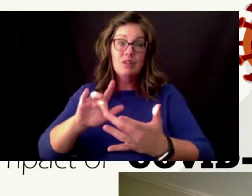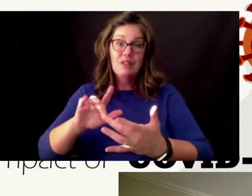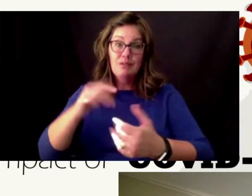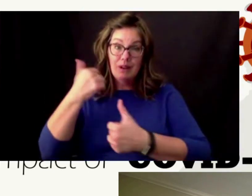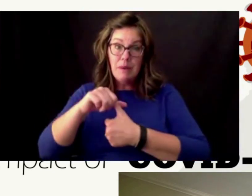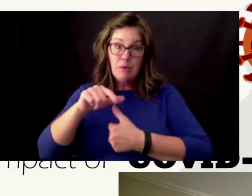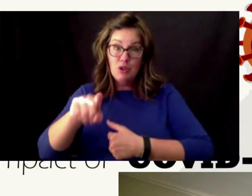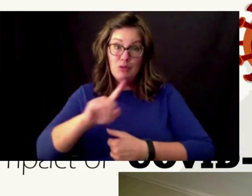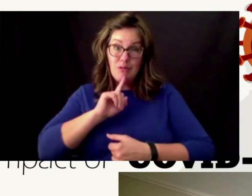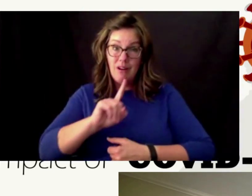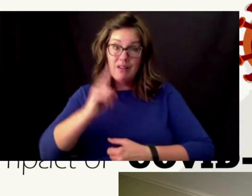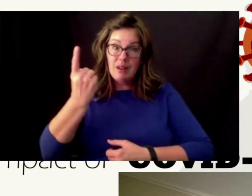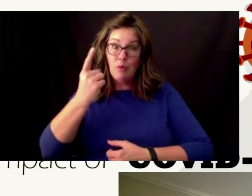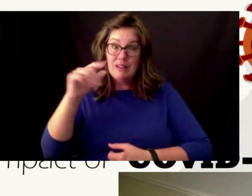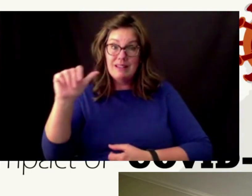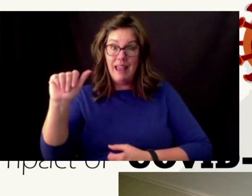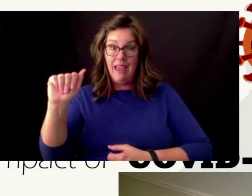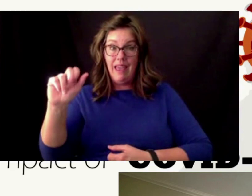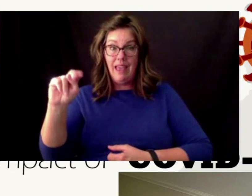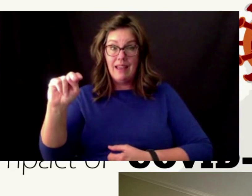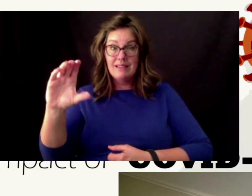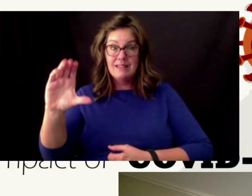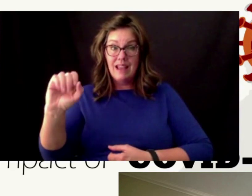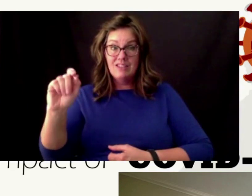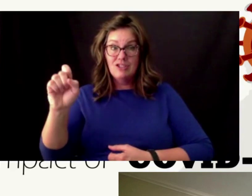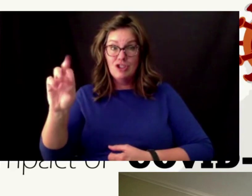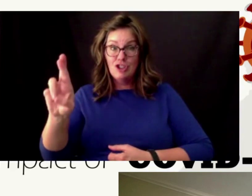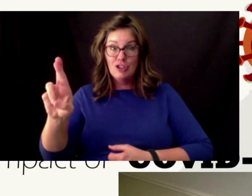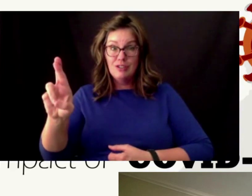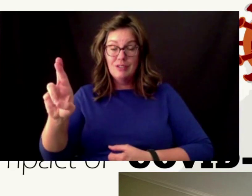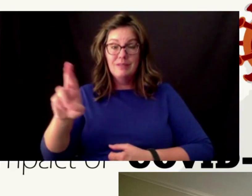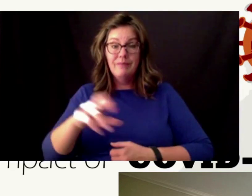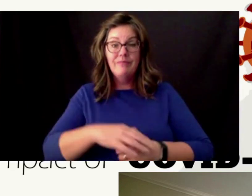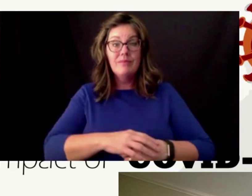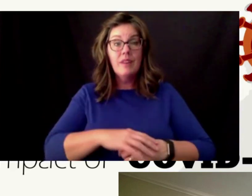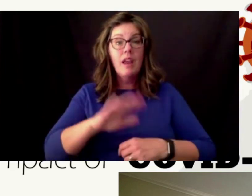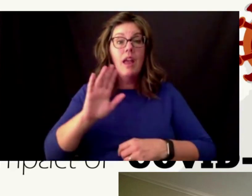so we hope you enjoyed our segment and also remember that usually there should be if you